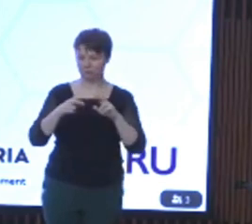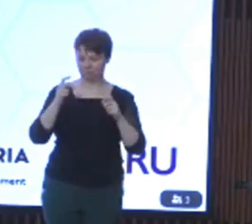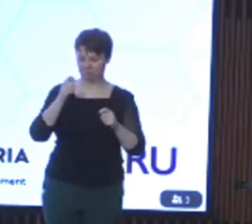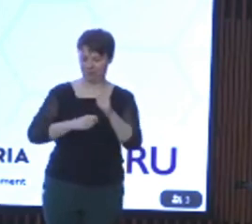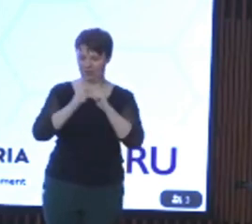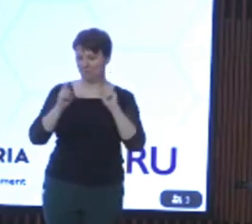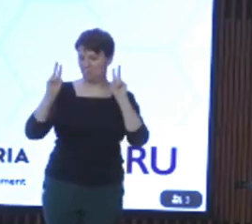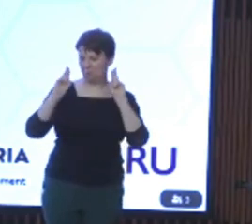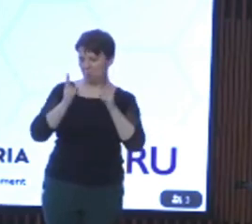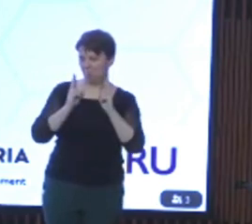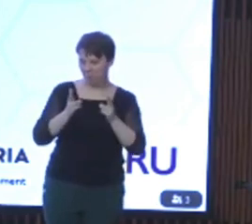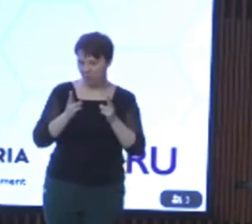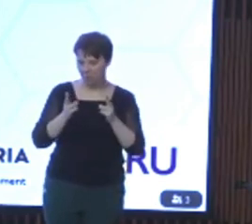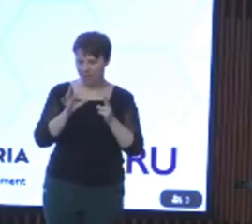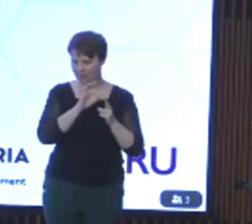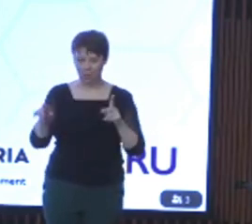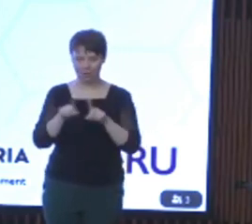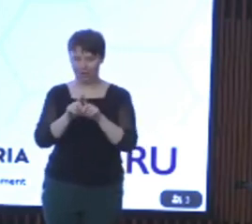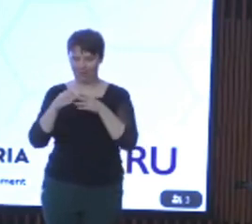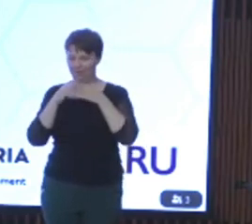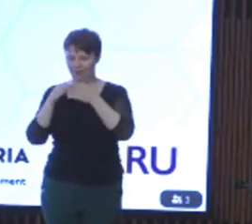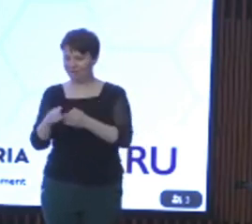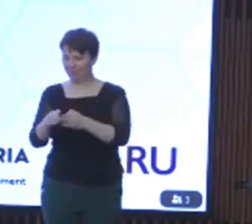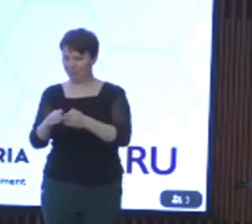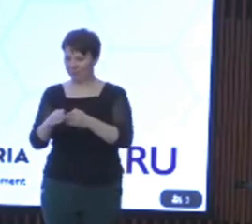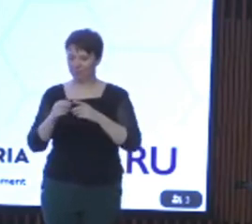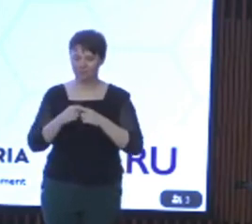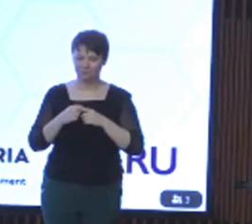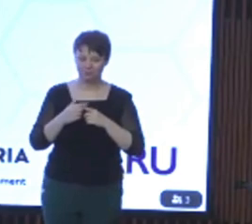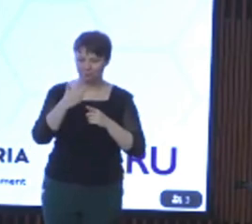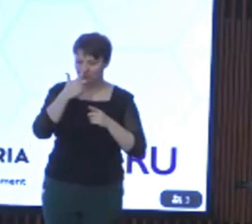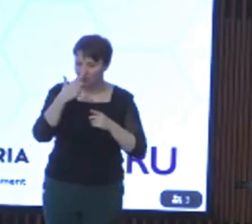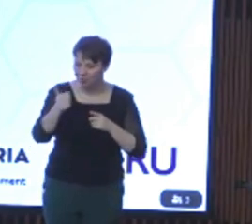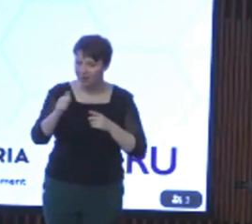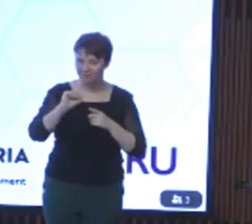and less like that lifeboat in the ocean. I wish you well for the remainder of your conference. I